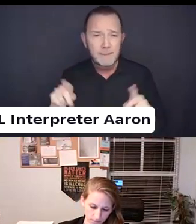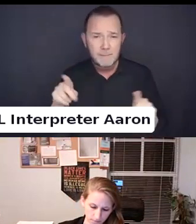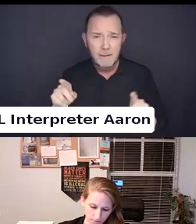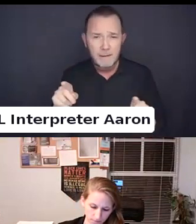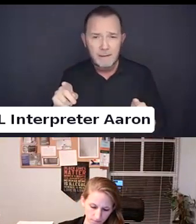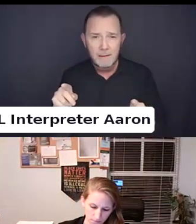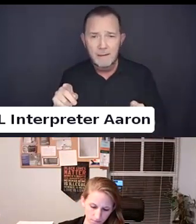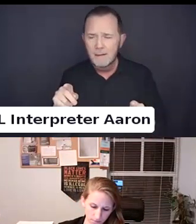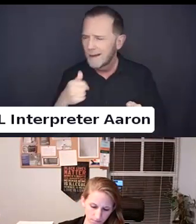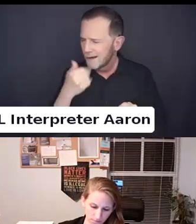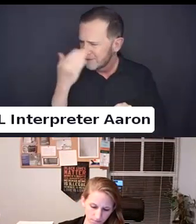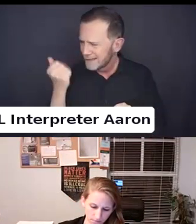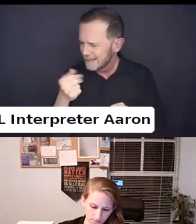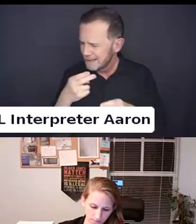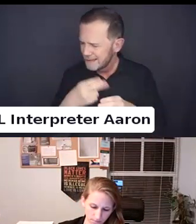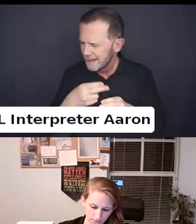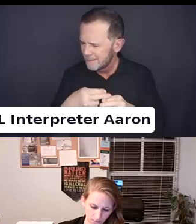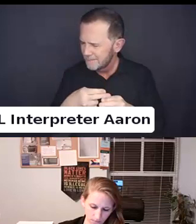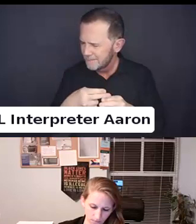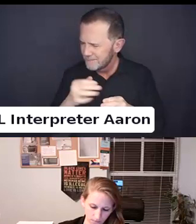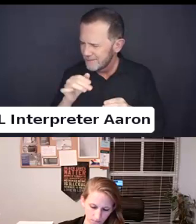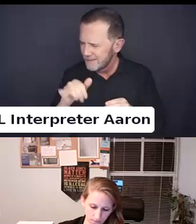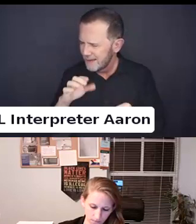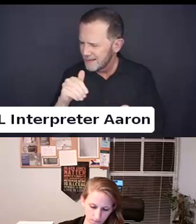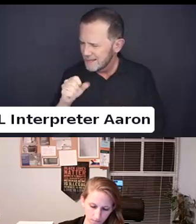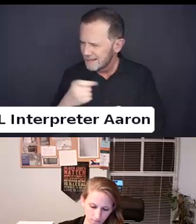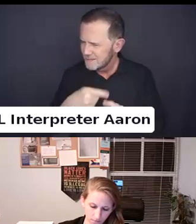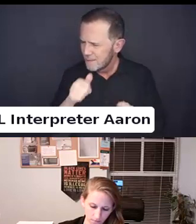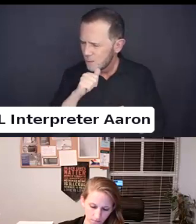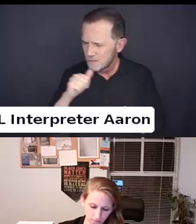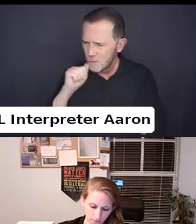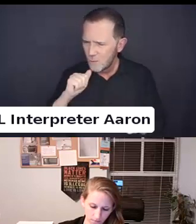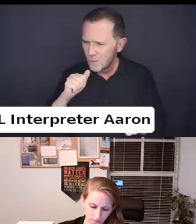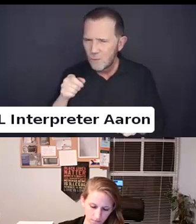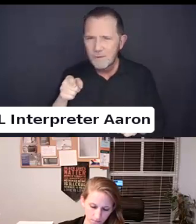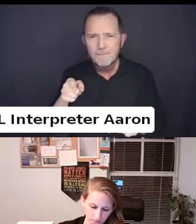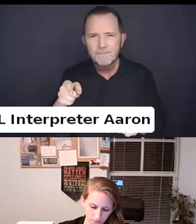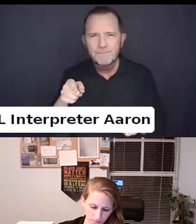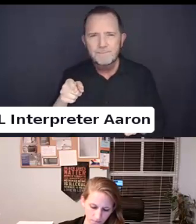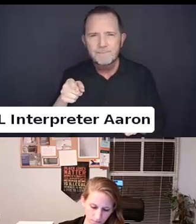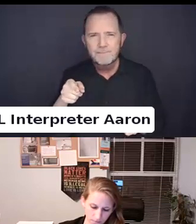I forget the name for the case out of Arizona where the bear desired to harm.